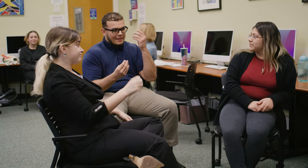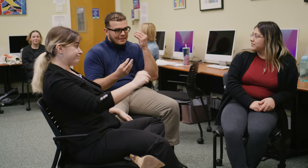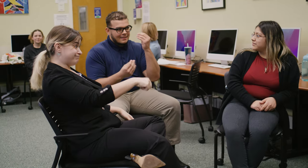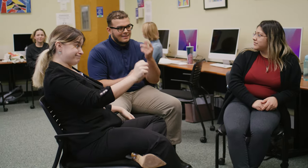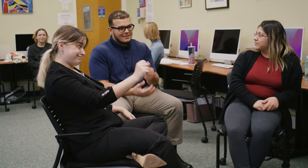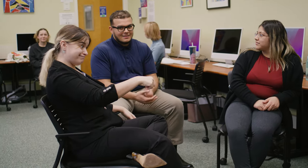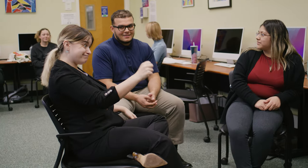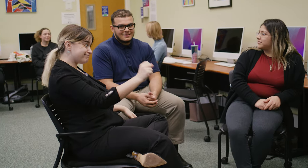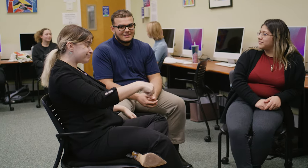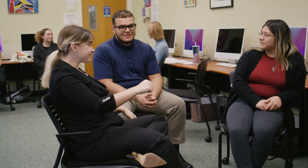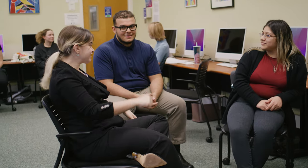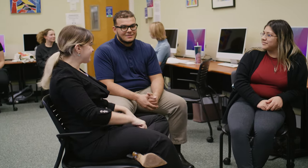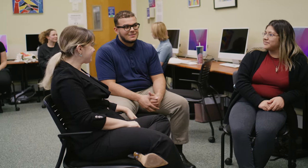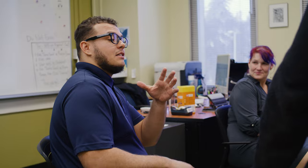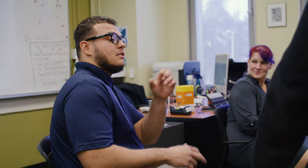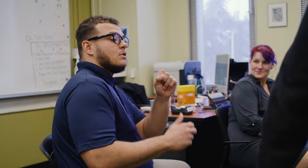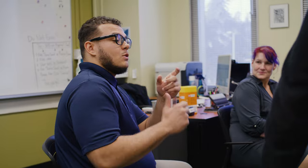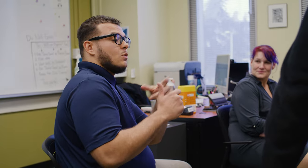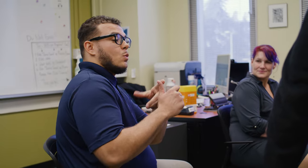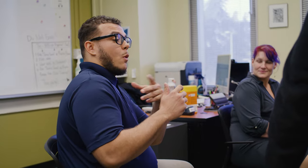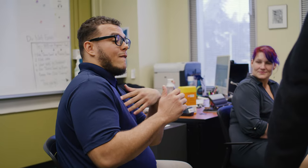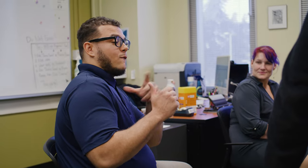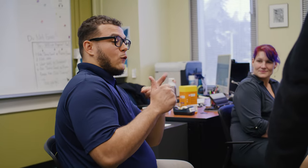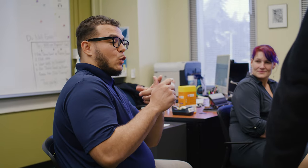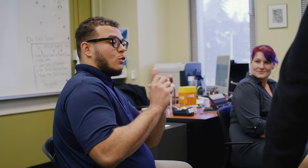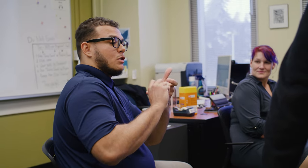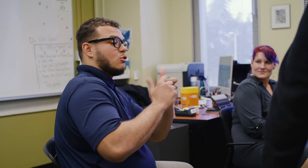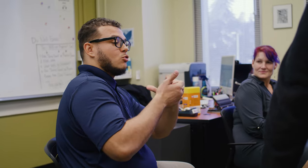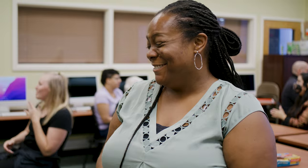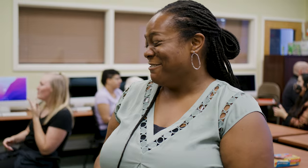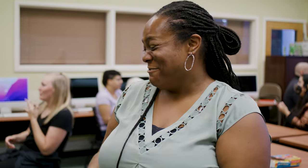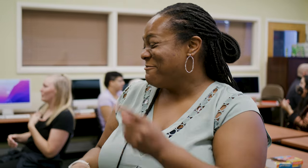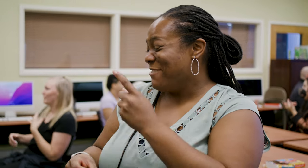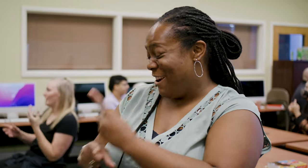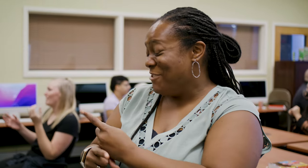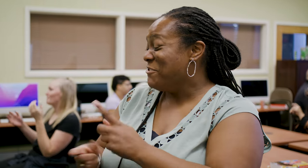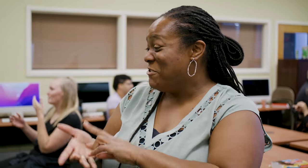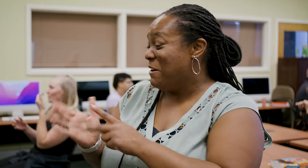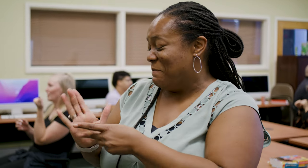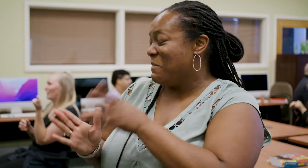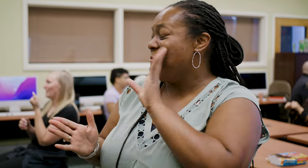I was able to go through all the ASL classes, go through the interpreting program and have just a great support system around me.